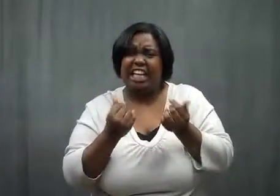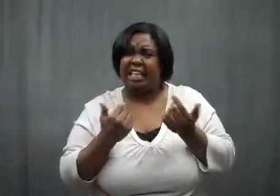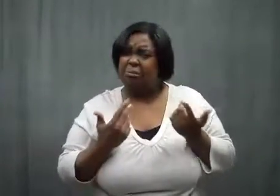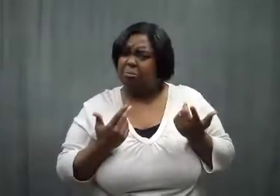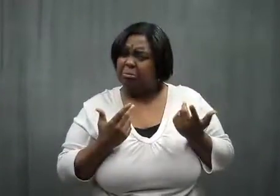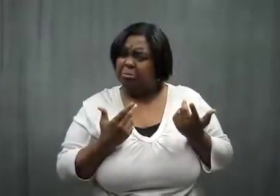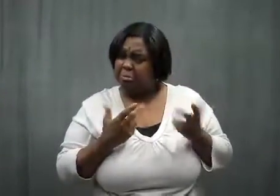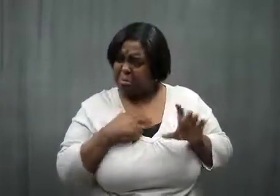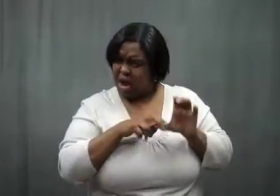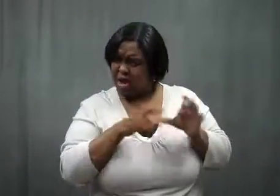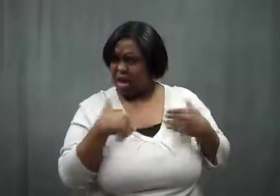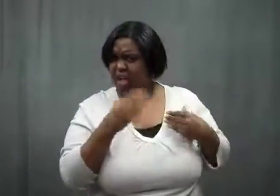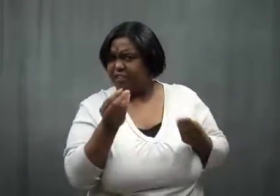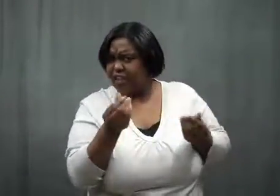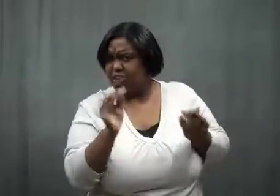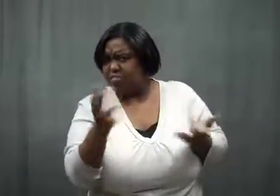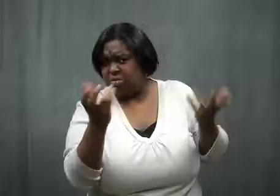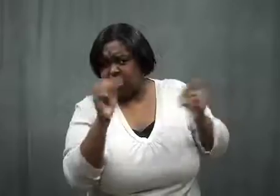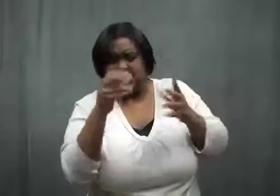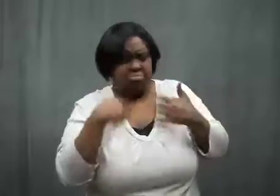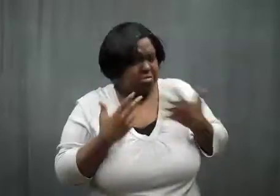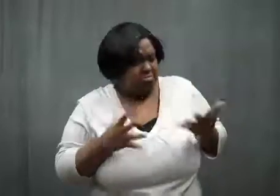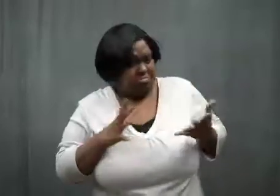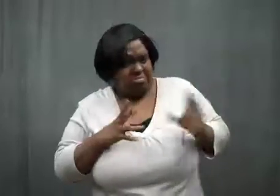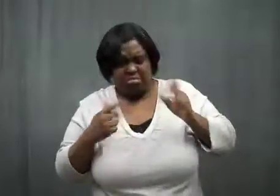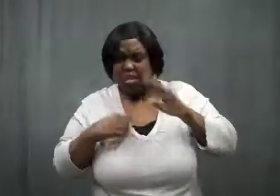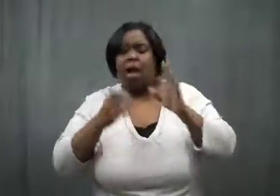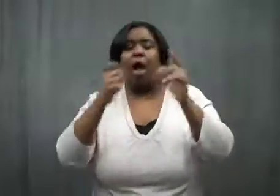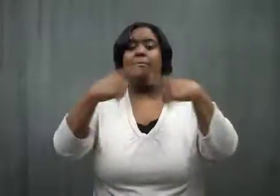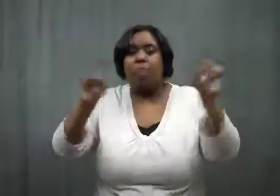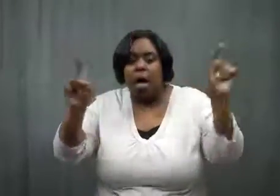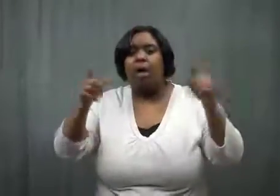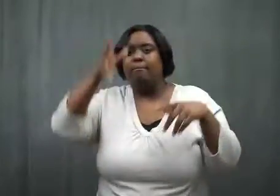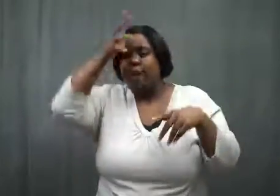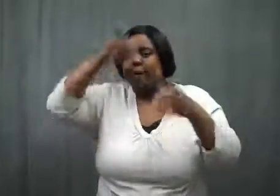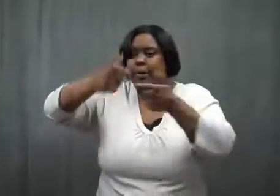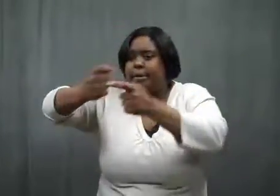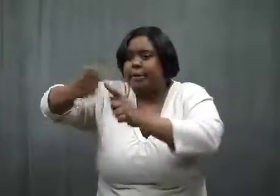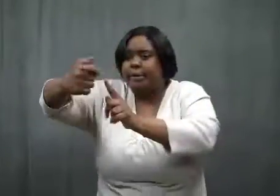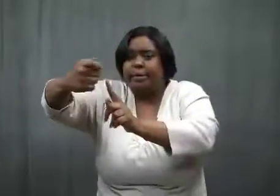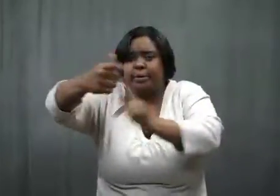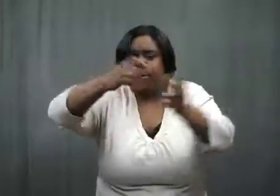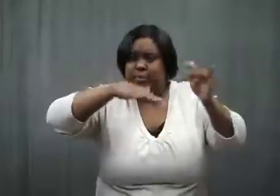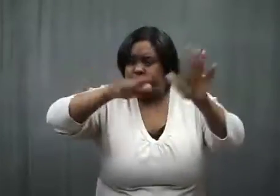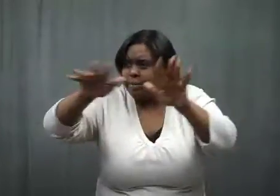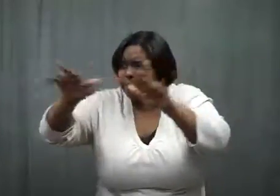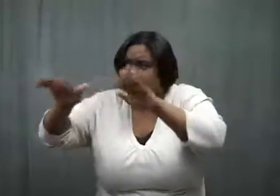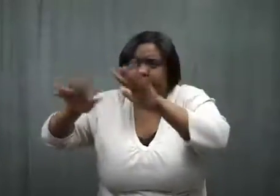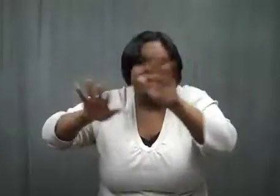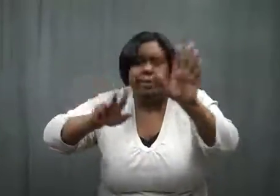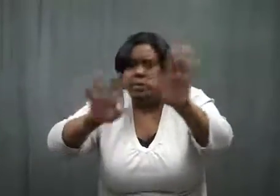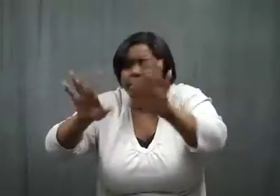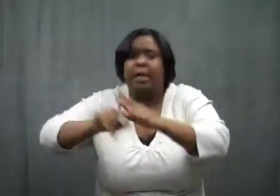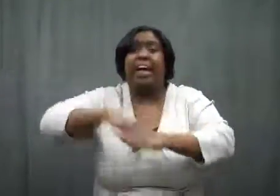The couch was kind of furry, so I didn't think anything of it. My father finally got candles lit and we got through the night.